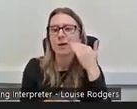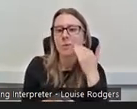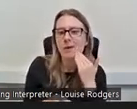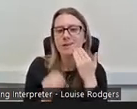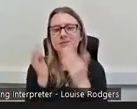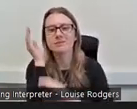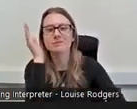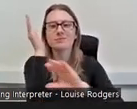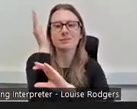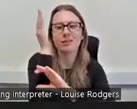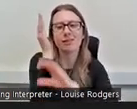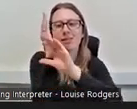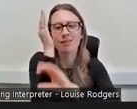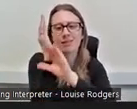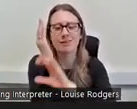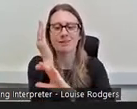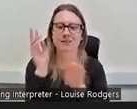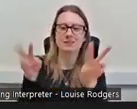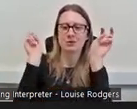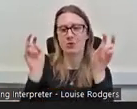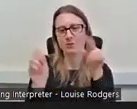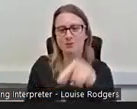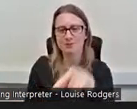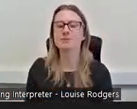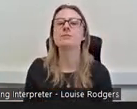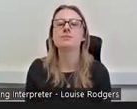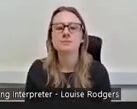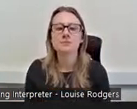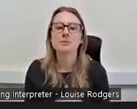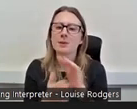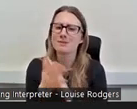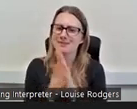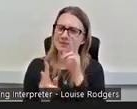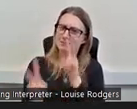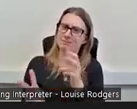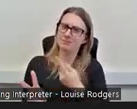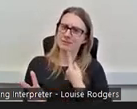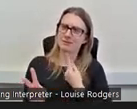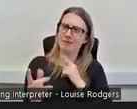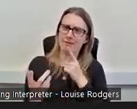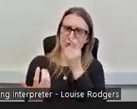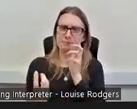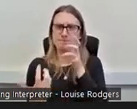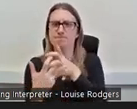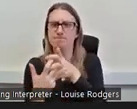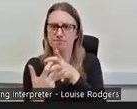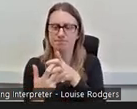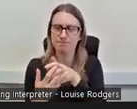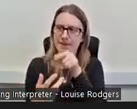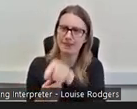class term, so I didn't see myself fitting in and to that and being able to work with that I don't